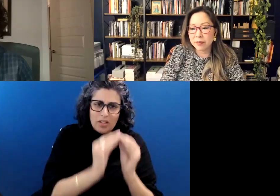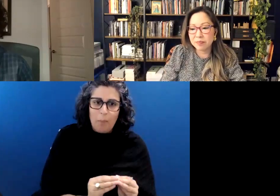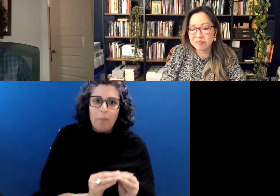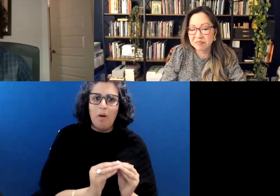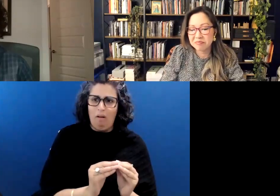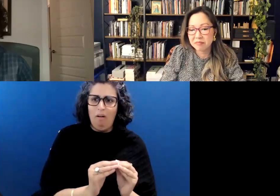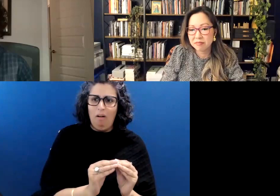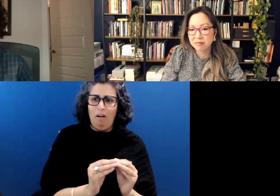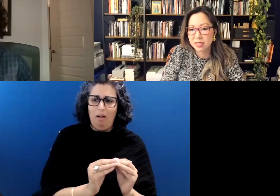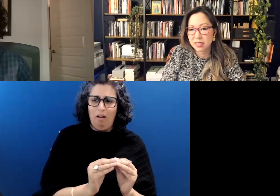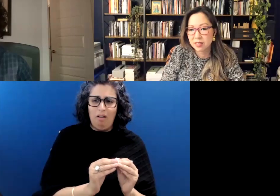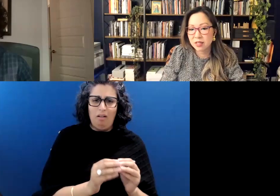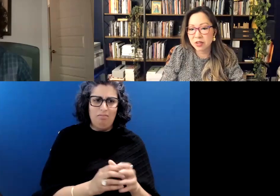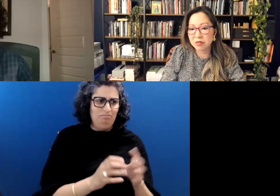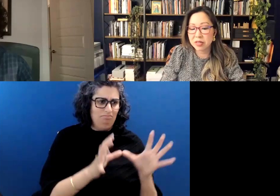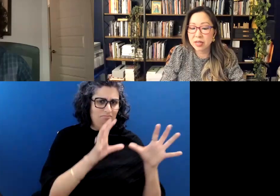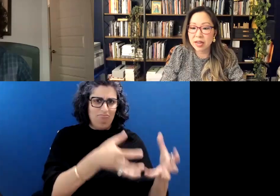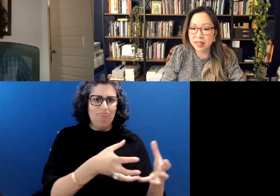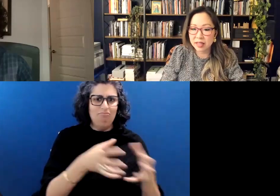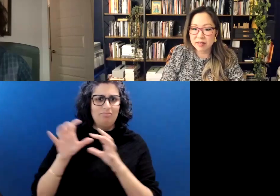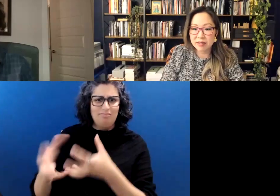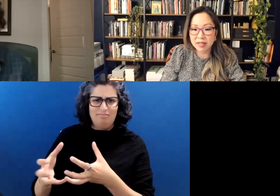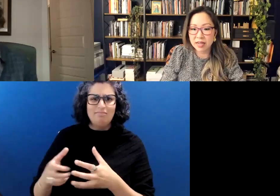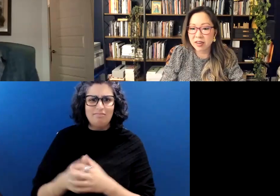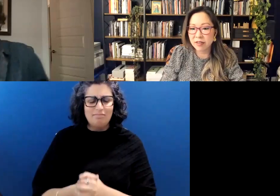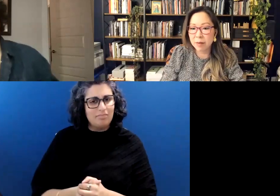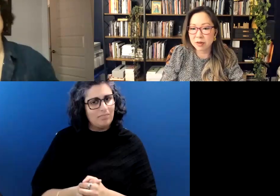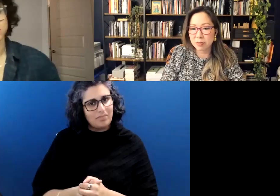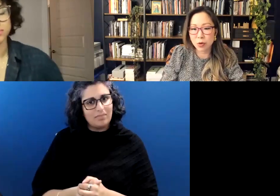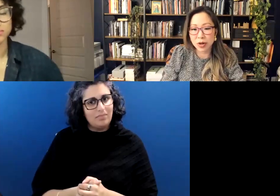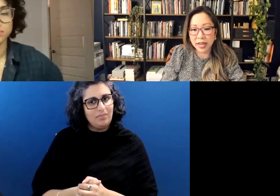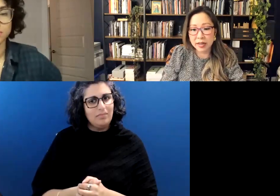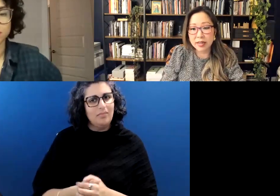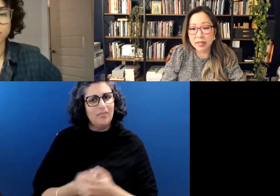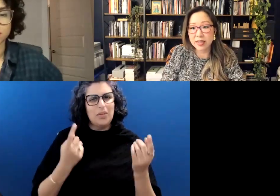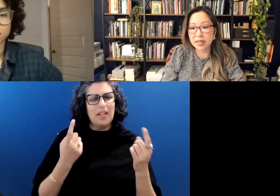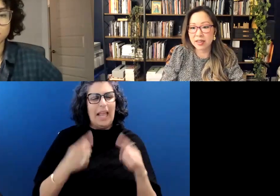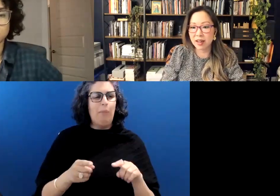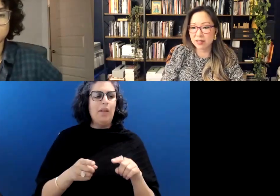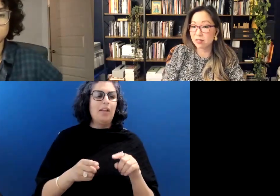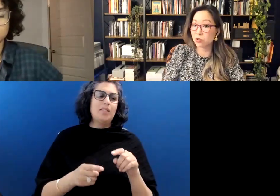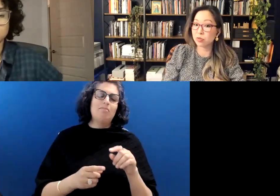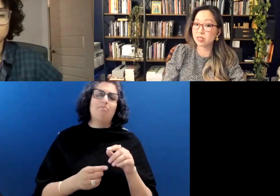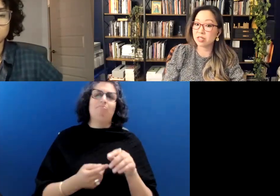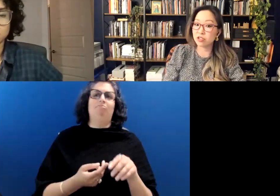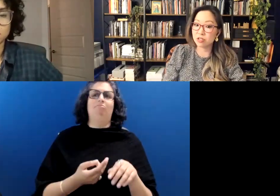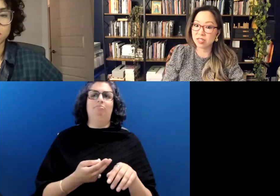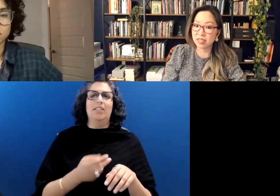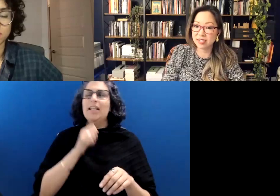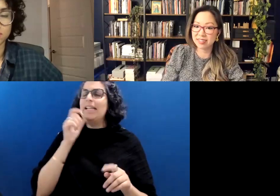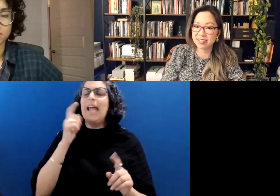So, yeah, I think it kind of happened more organically and not super intentionally.